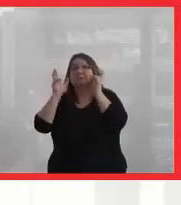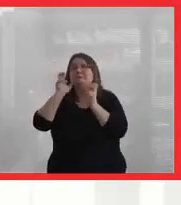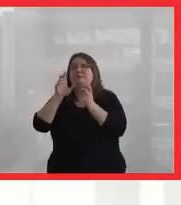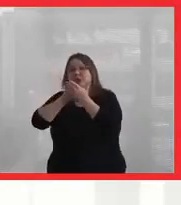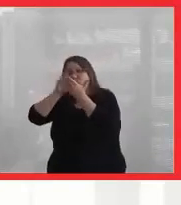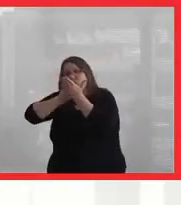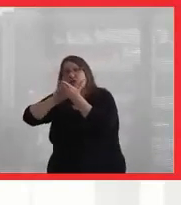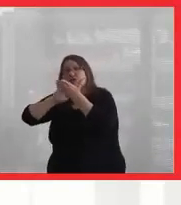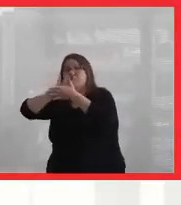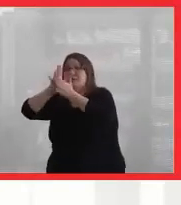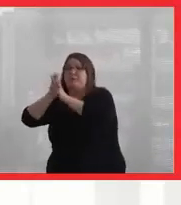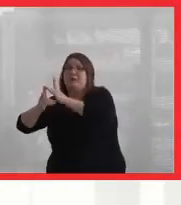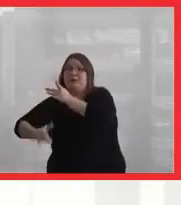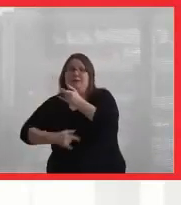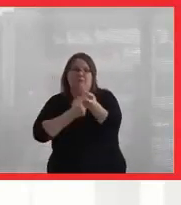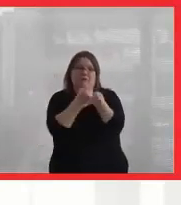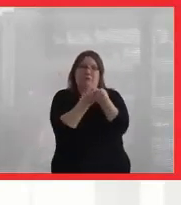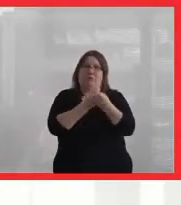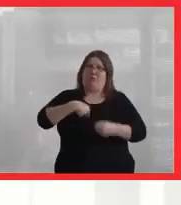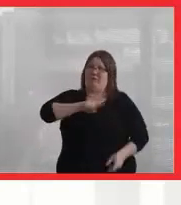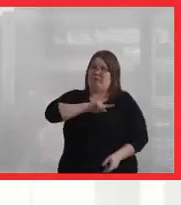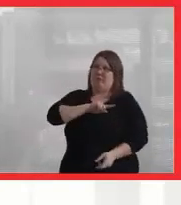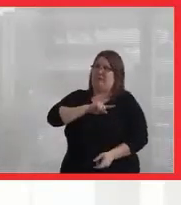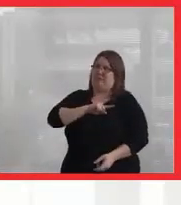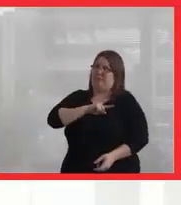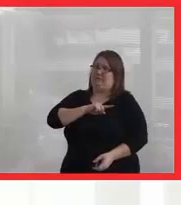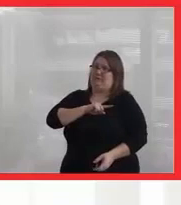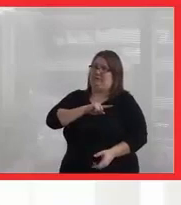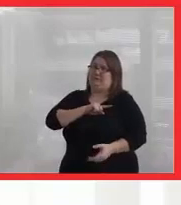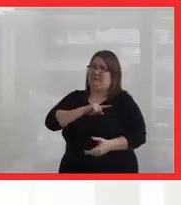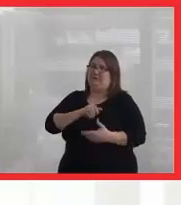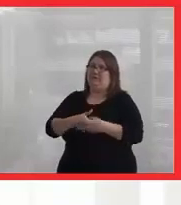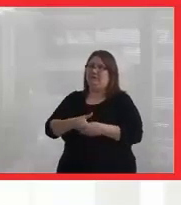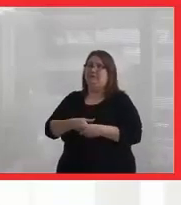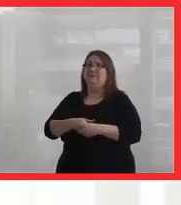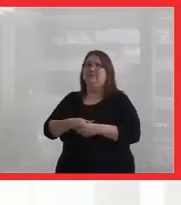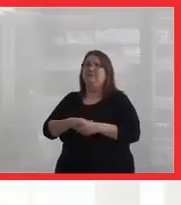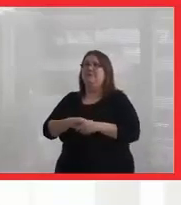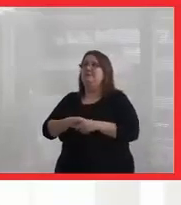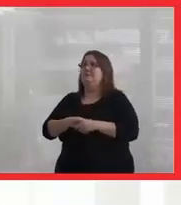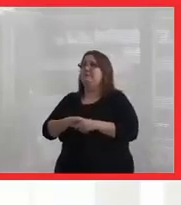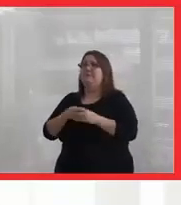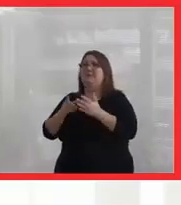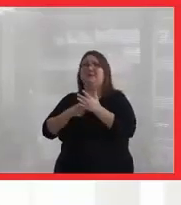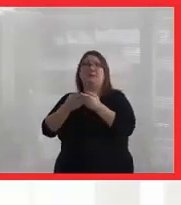and who need to become supportive of our struggles. And sometimes it has to come from you,